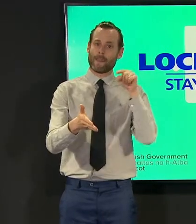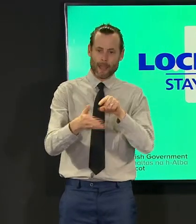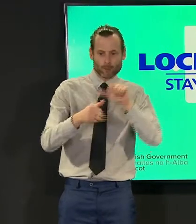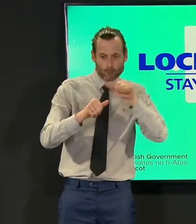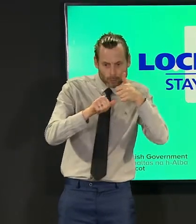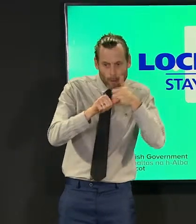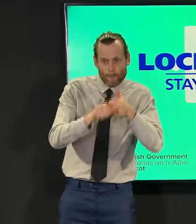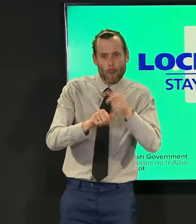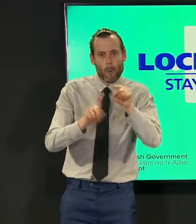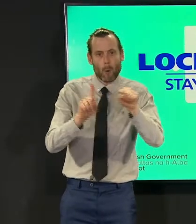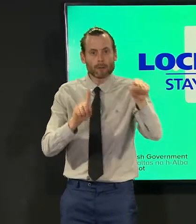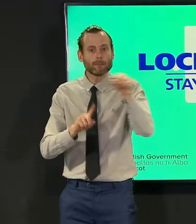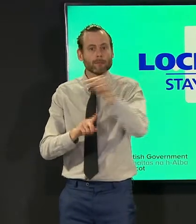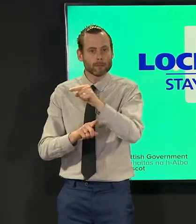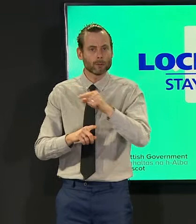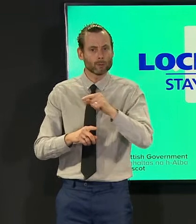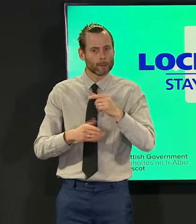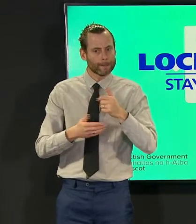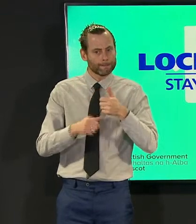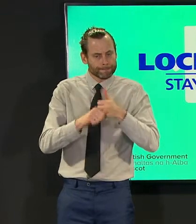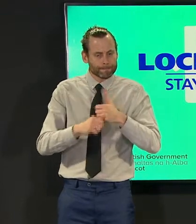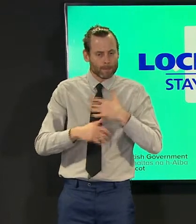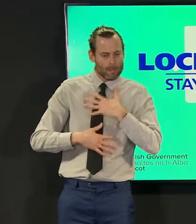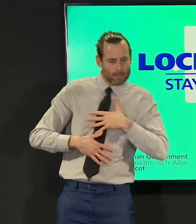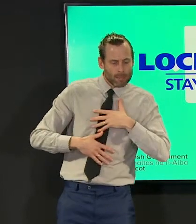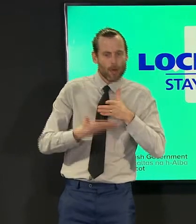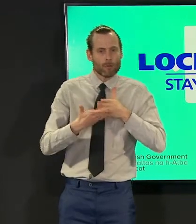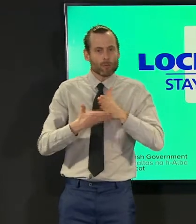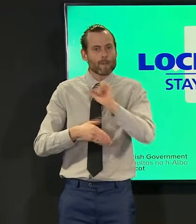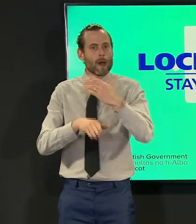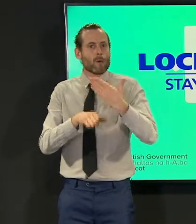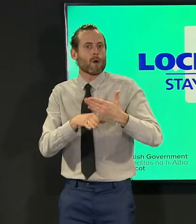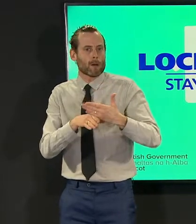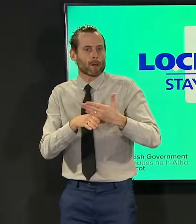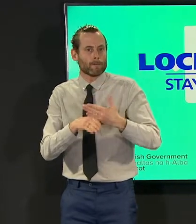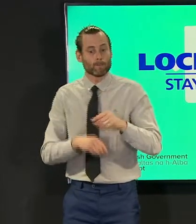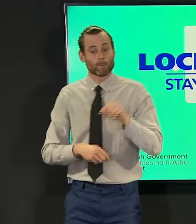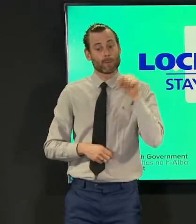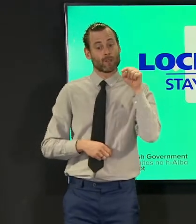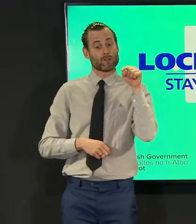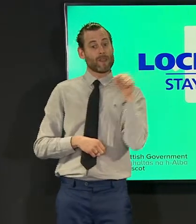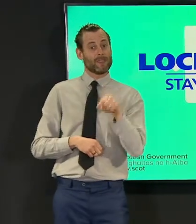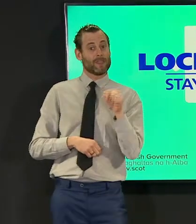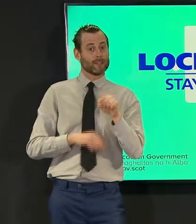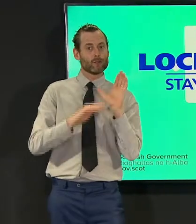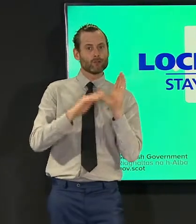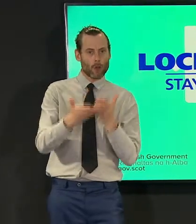that are already in place this service will therefore be able to provide confidential